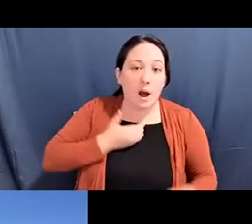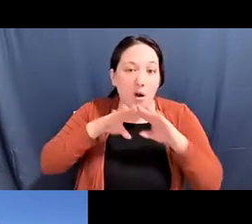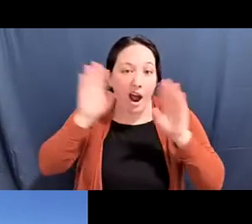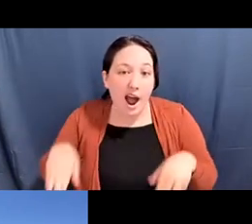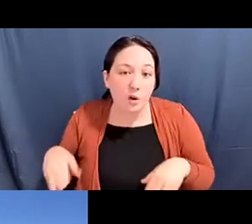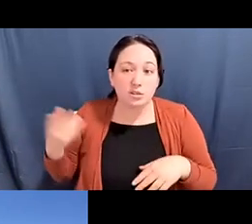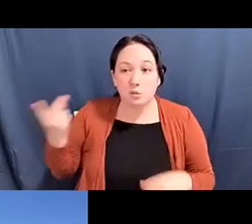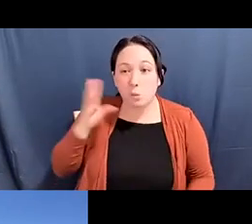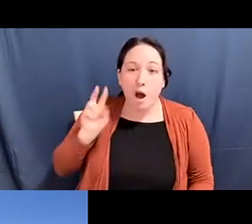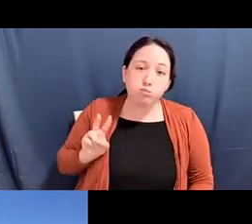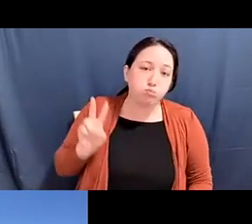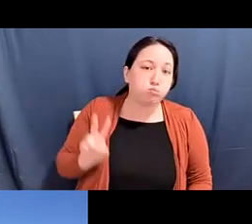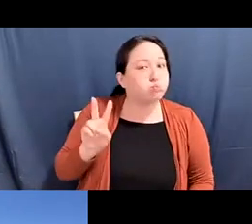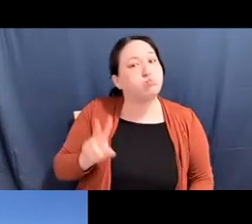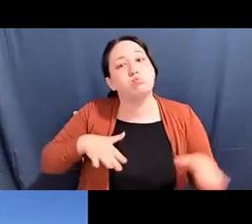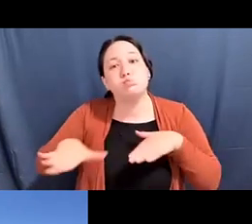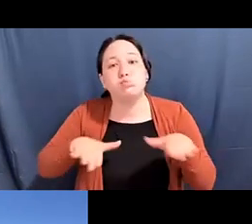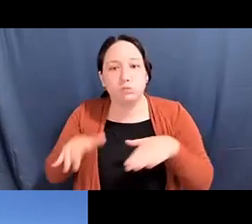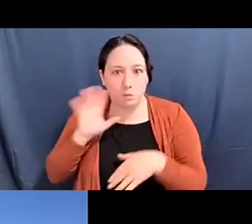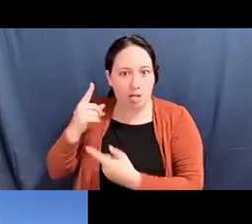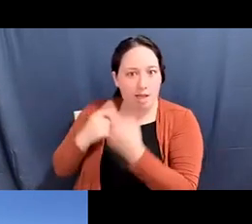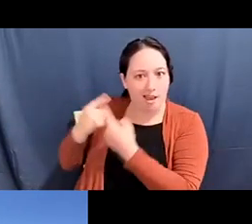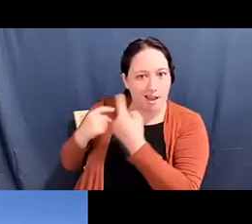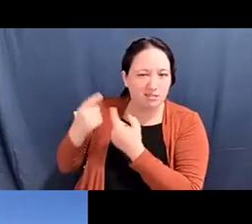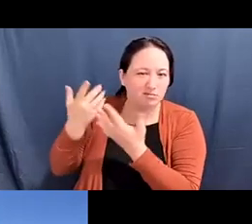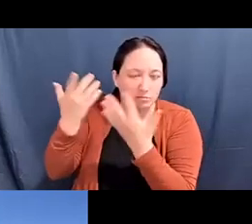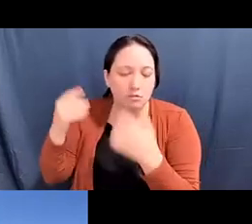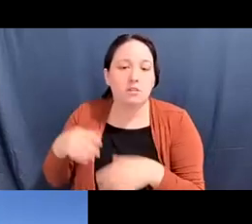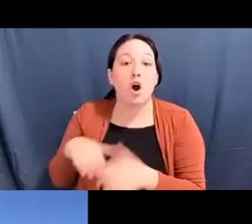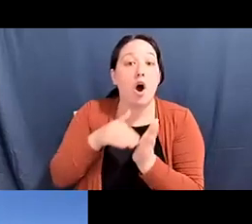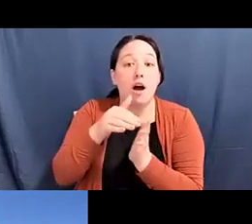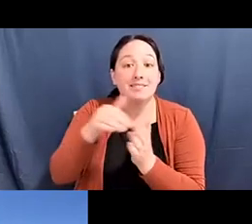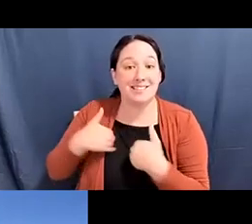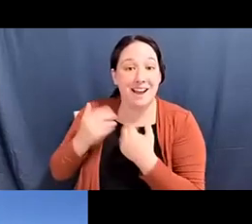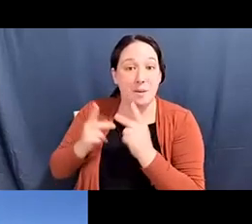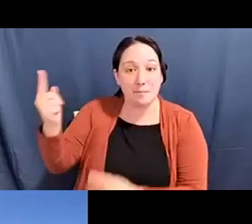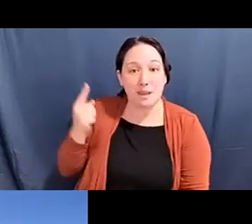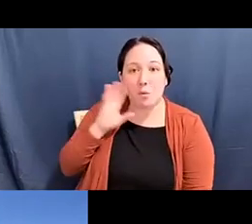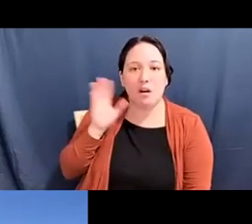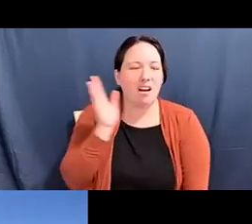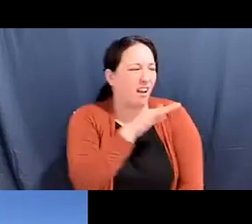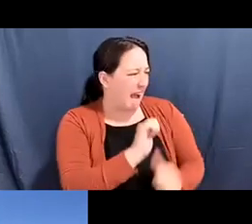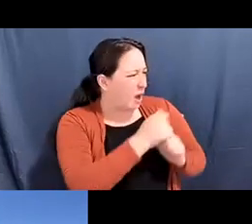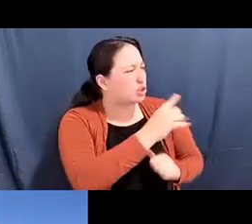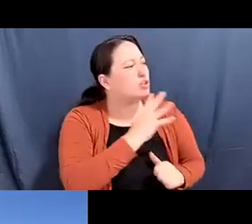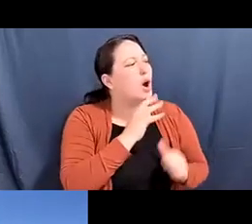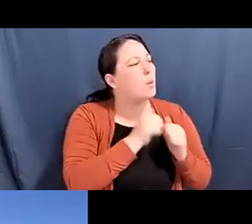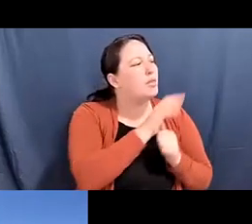pam tau lee: most of... a lot of times they'll say how do you talk to you... how did you talk to your parents, how did you relate to your parents?